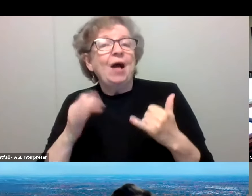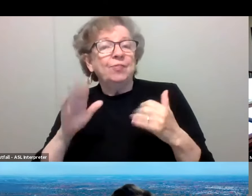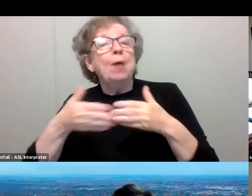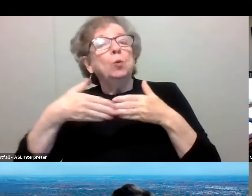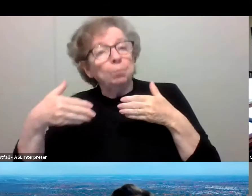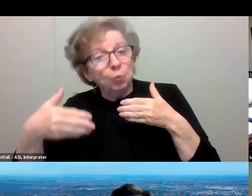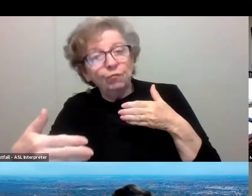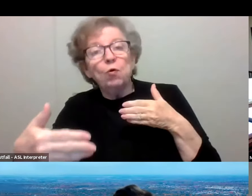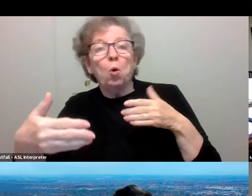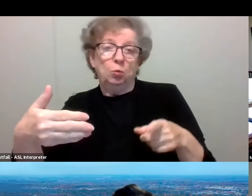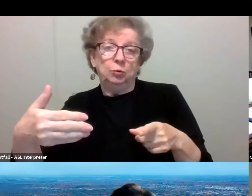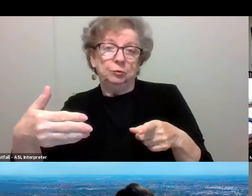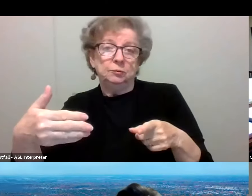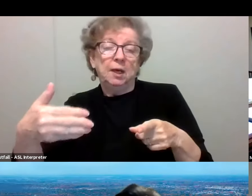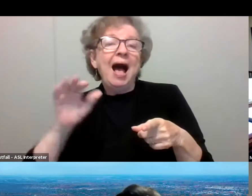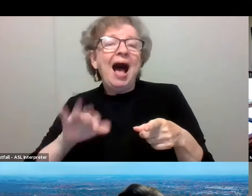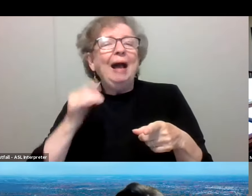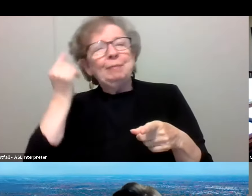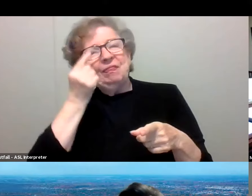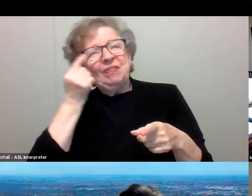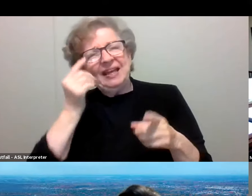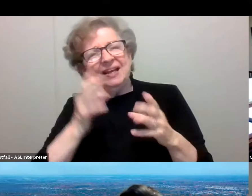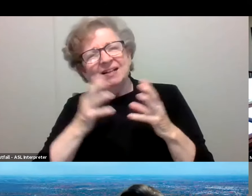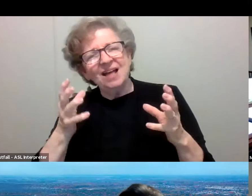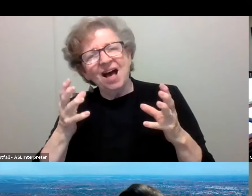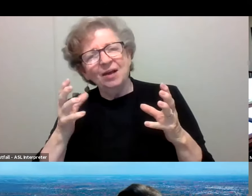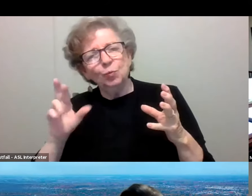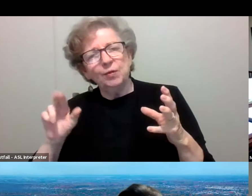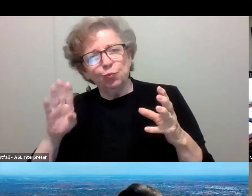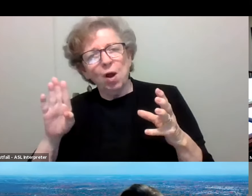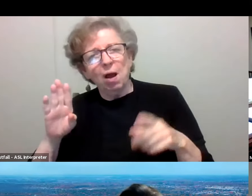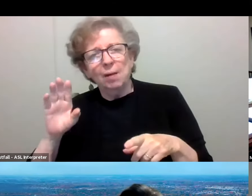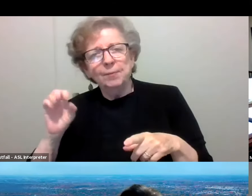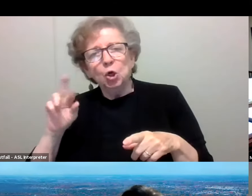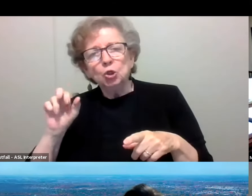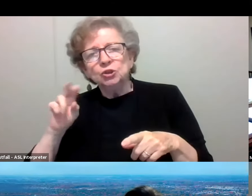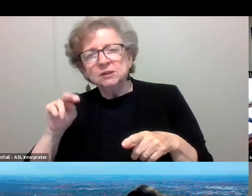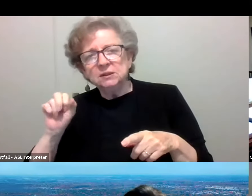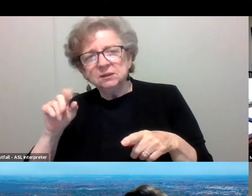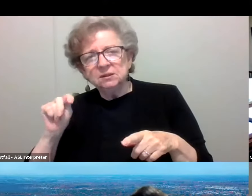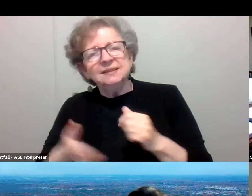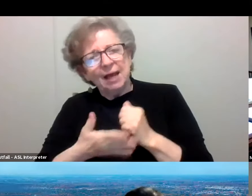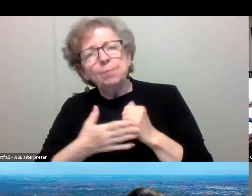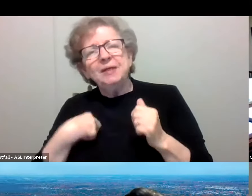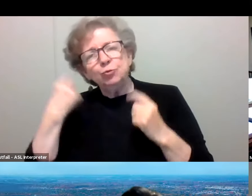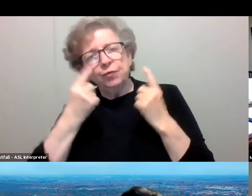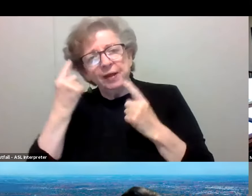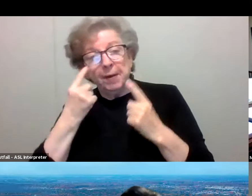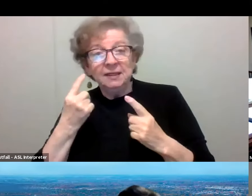And I'm thinking a lot, and my friend, Rob Ernst has really helped me think about this as thinking about illness versus infection,